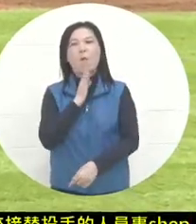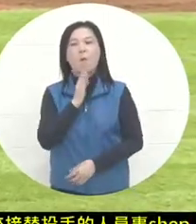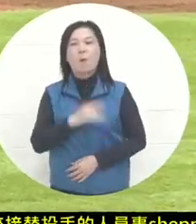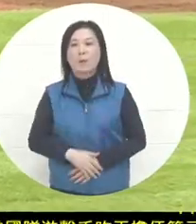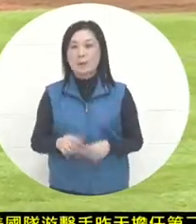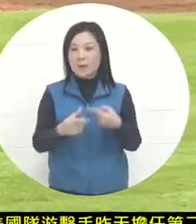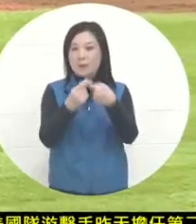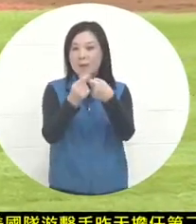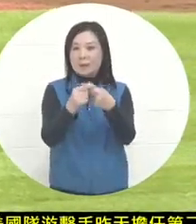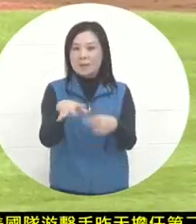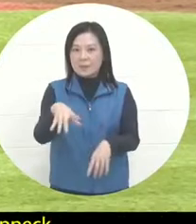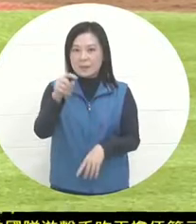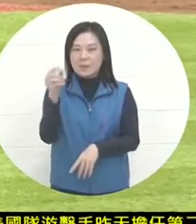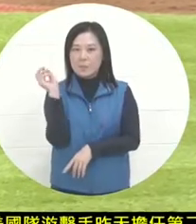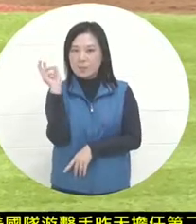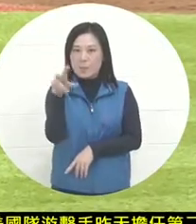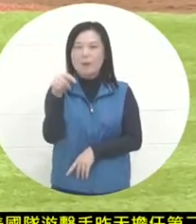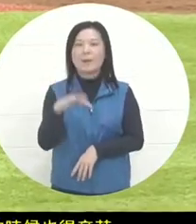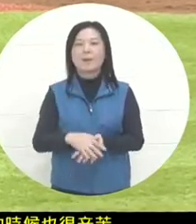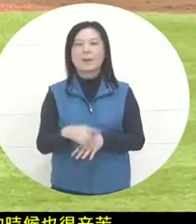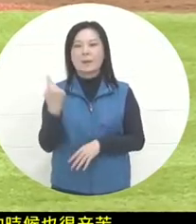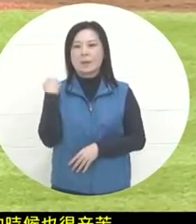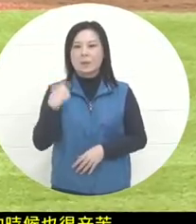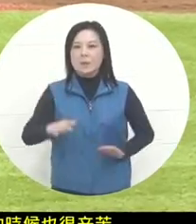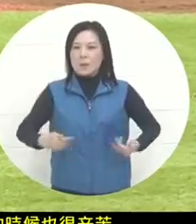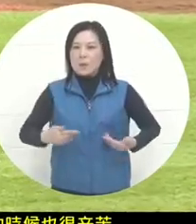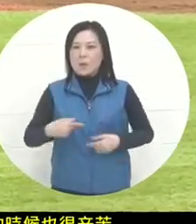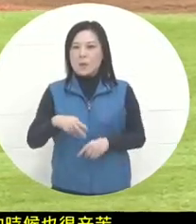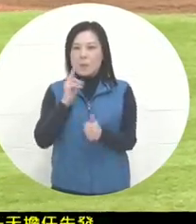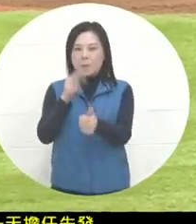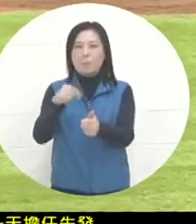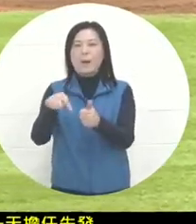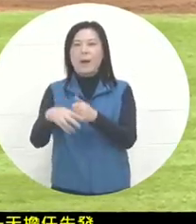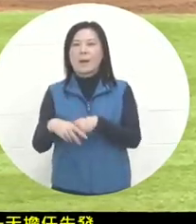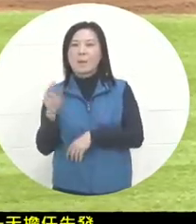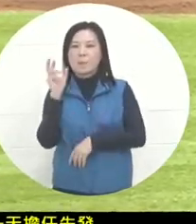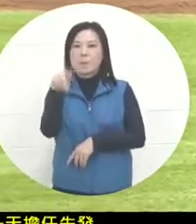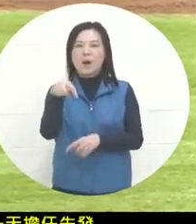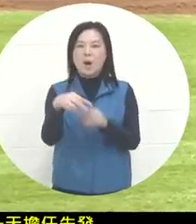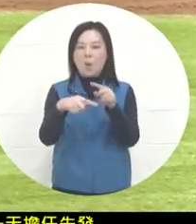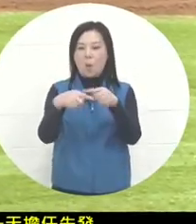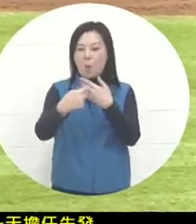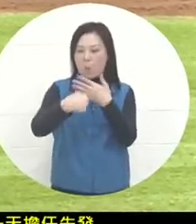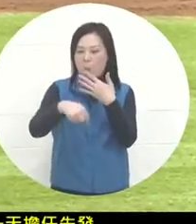and then came on as an emergency pitch yesterday and my finger broke . There was bleeding